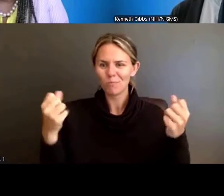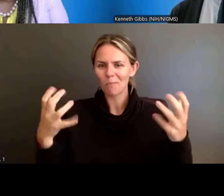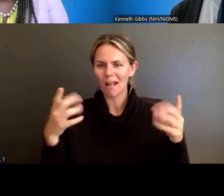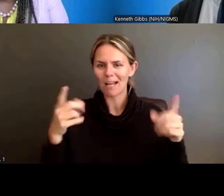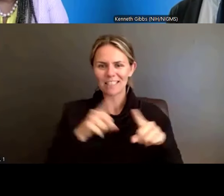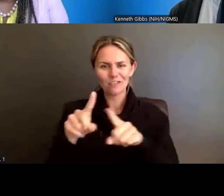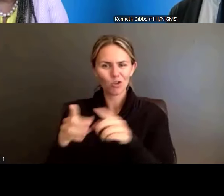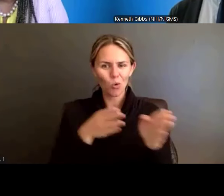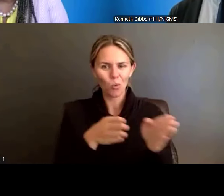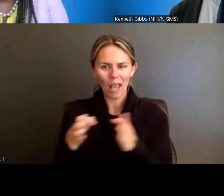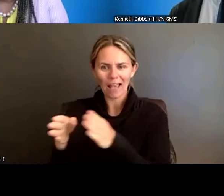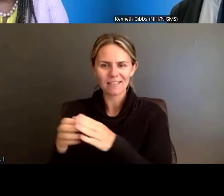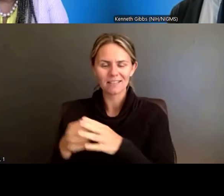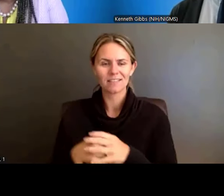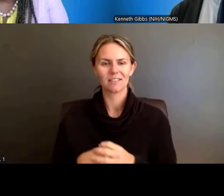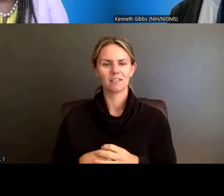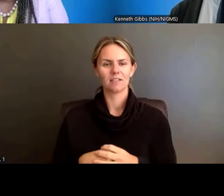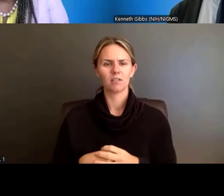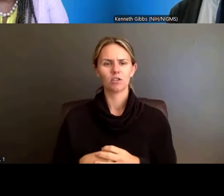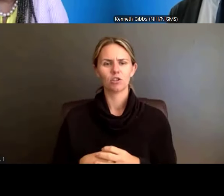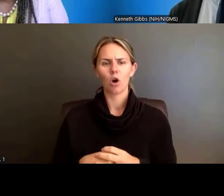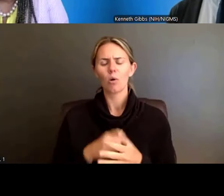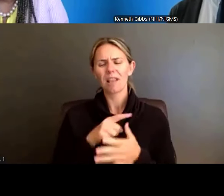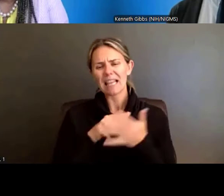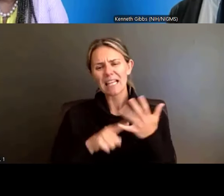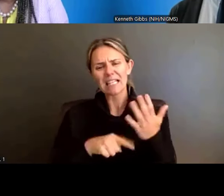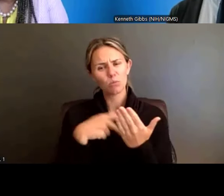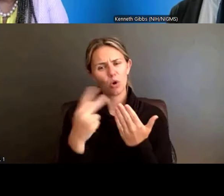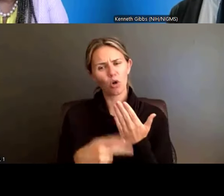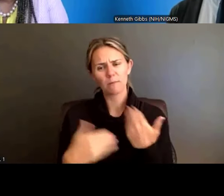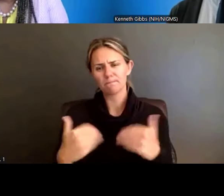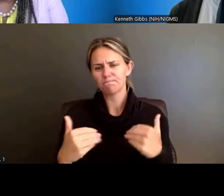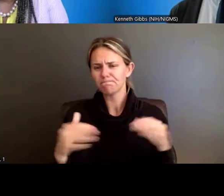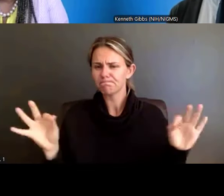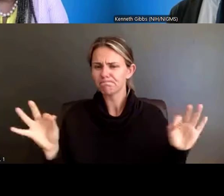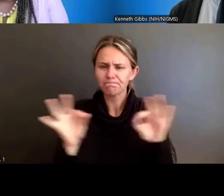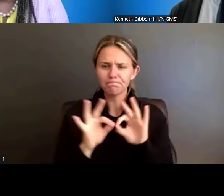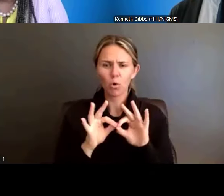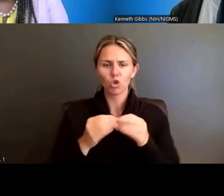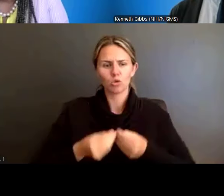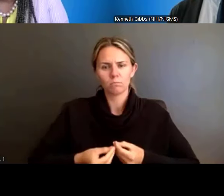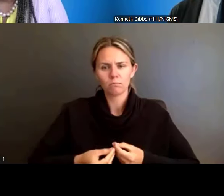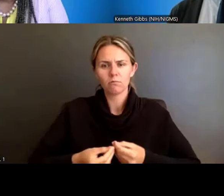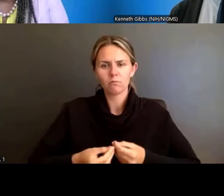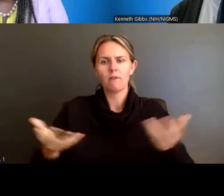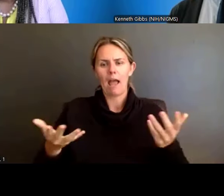right now. So, these programs are really important for giving people the necessary skills, exposure,